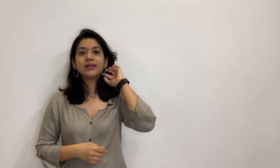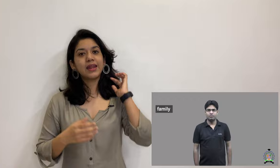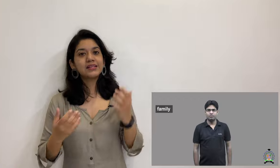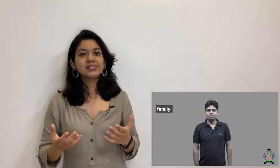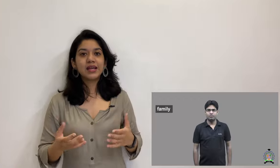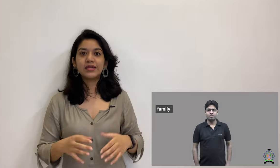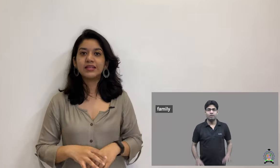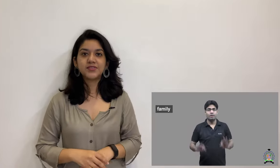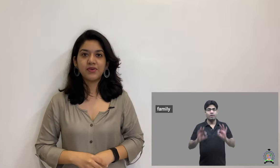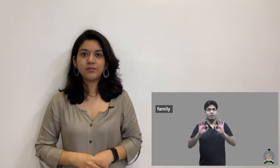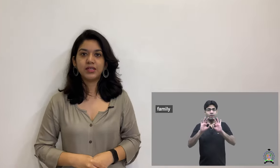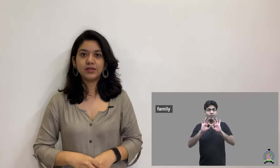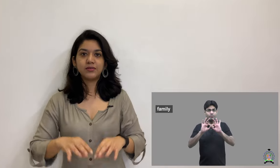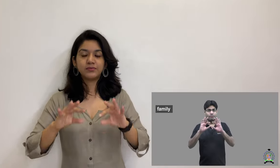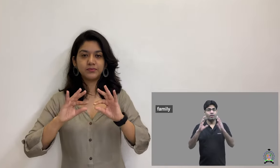Next sign is family,